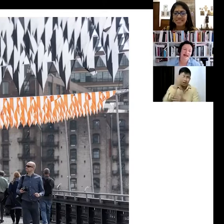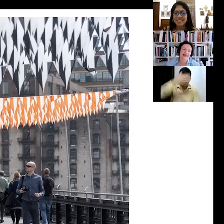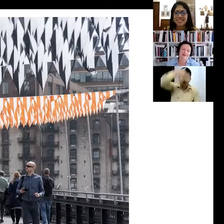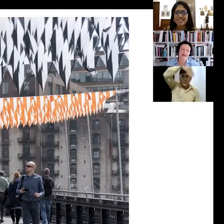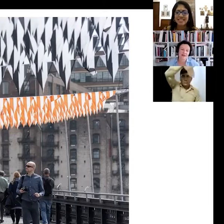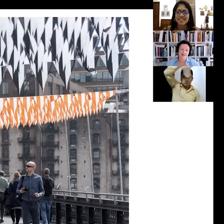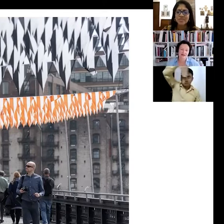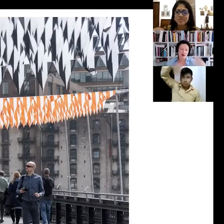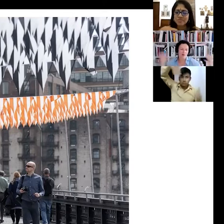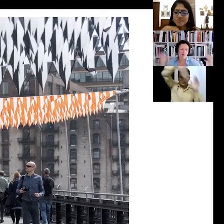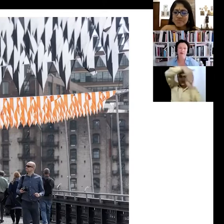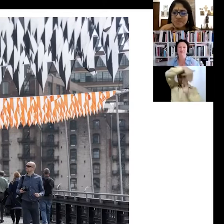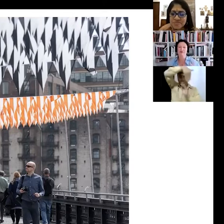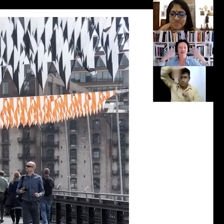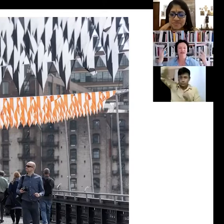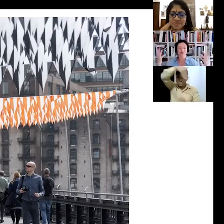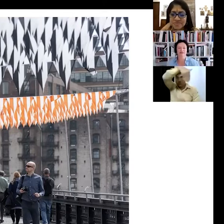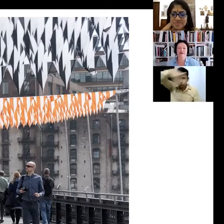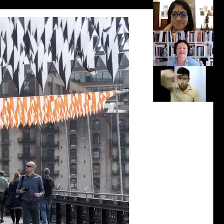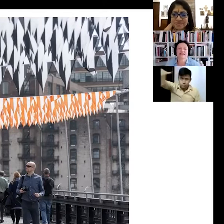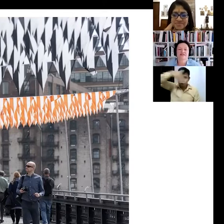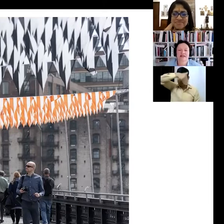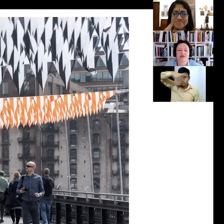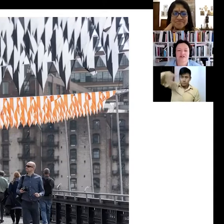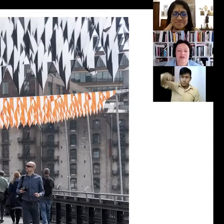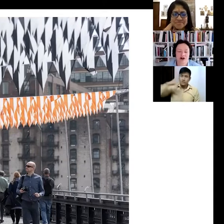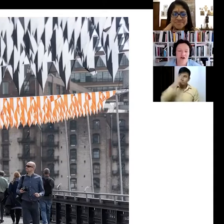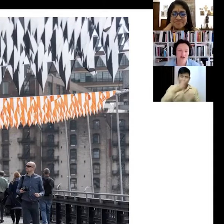and it was accompanied by music. It was a festive celebration of color